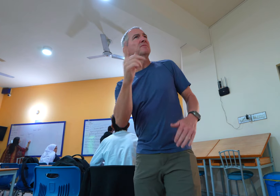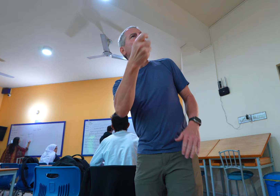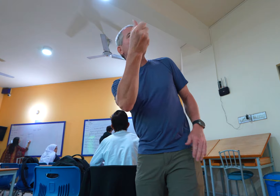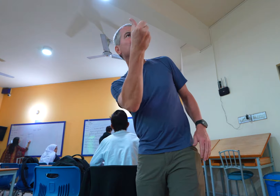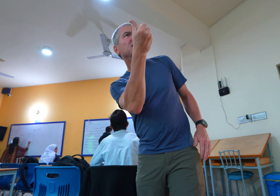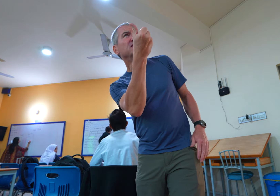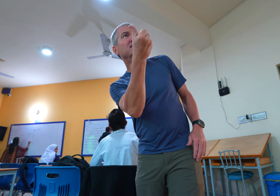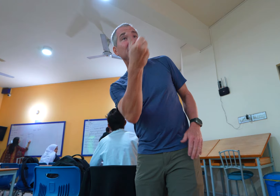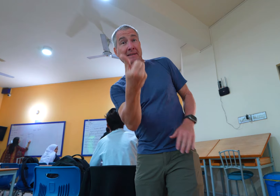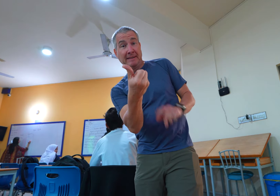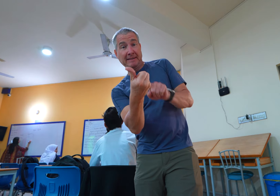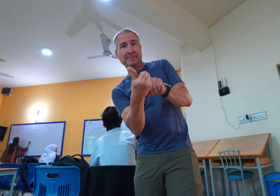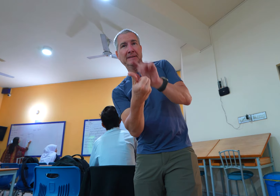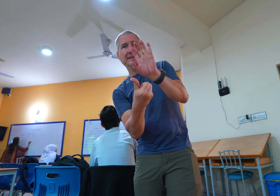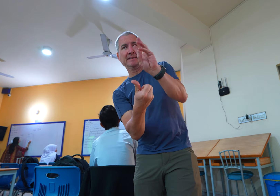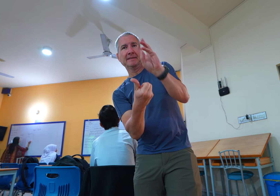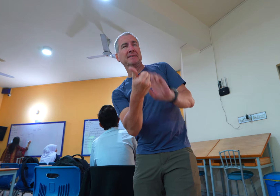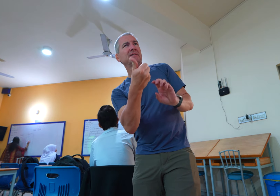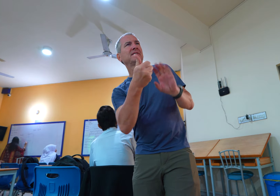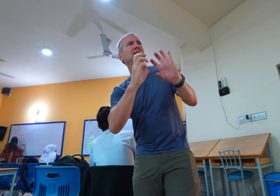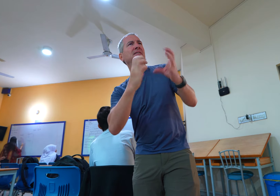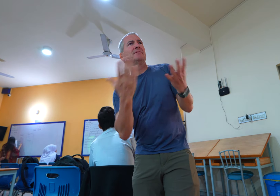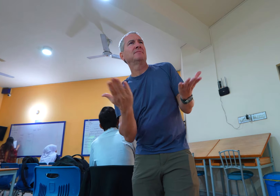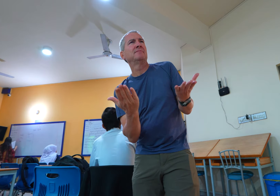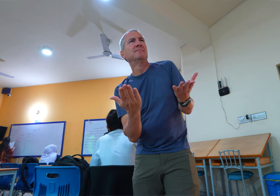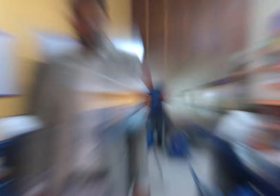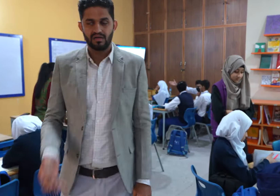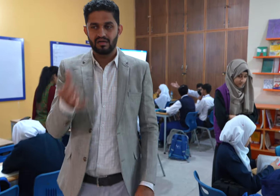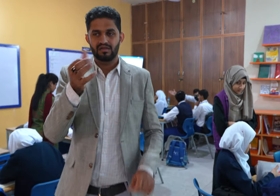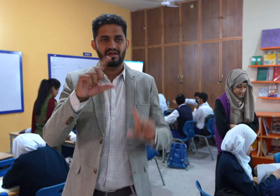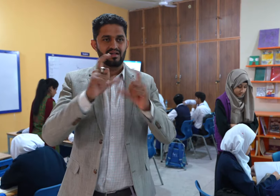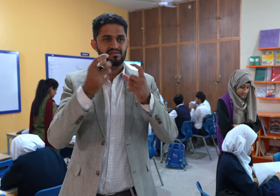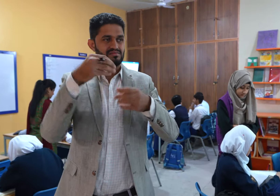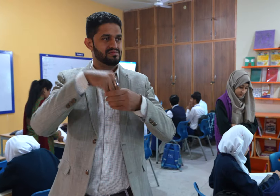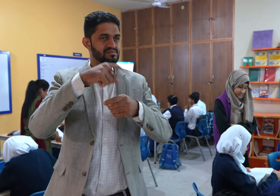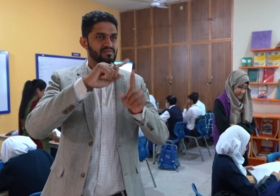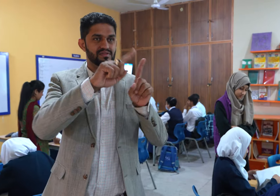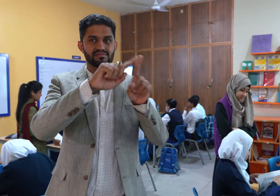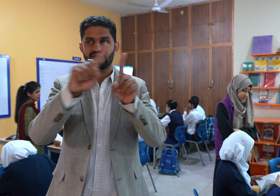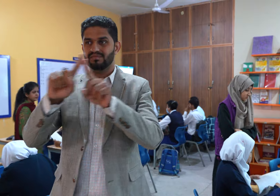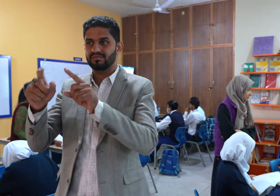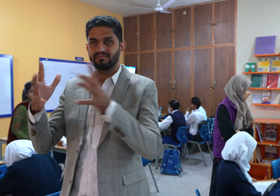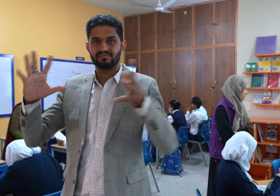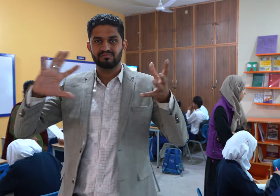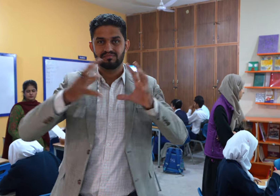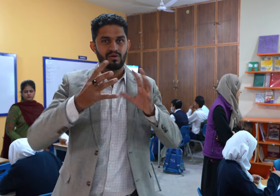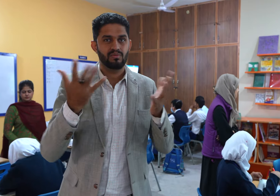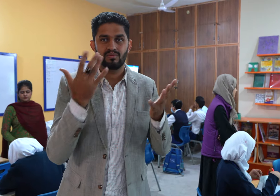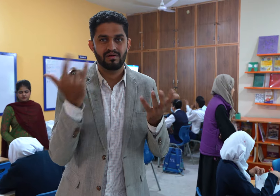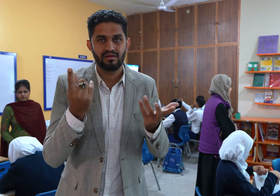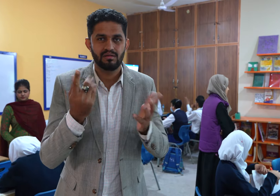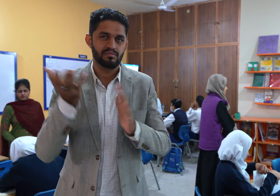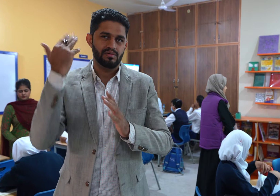Why six classes? The setup is like this because previously,